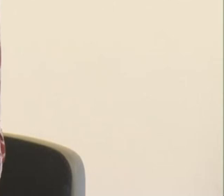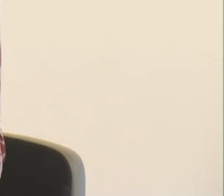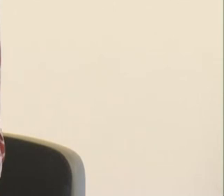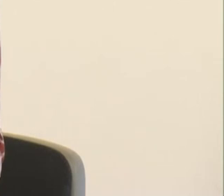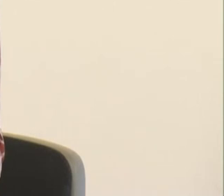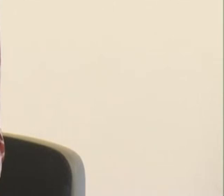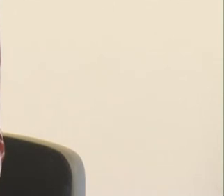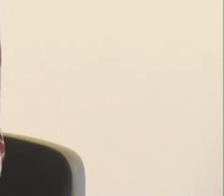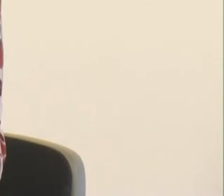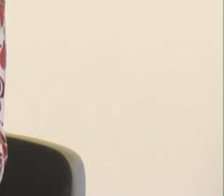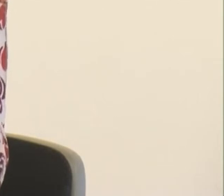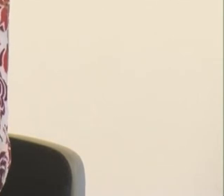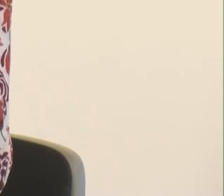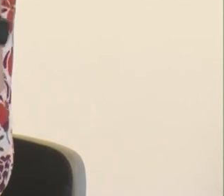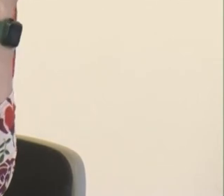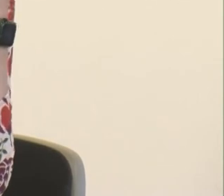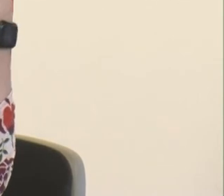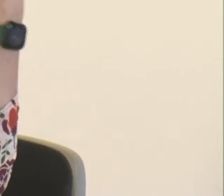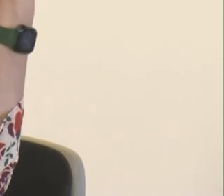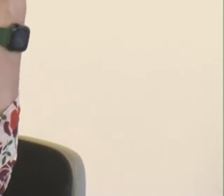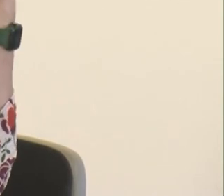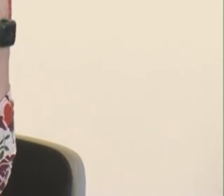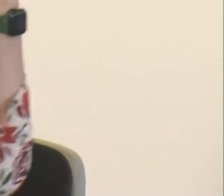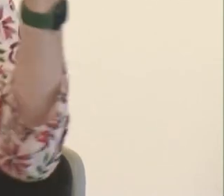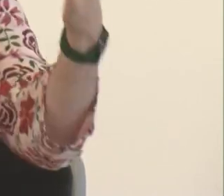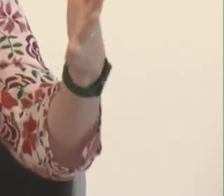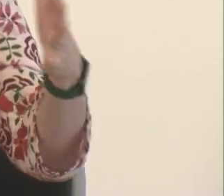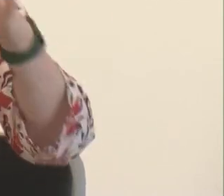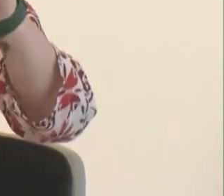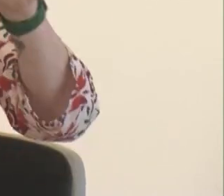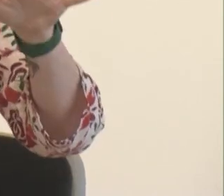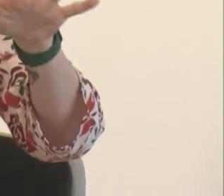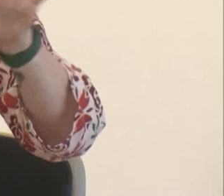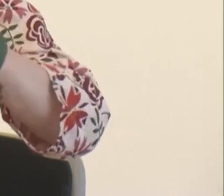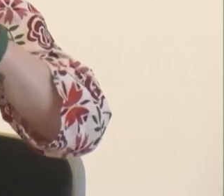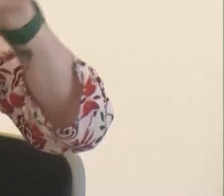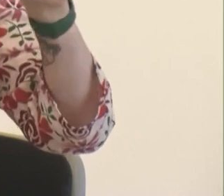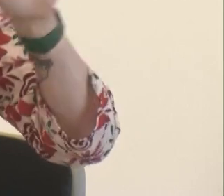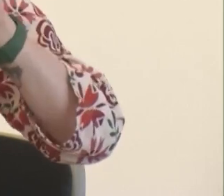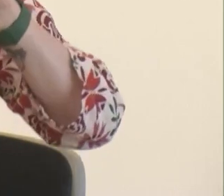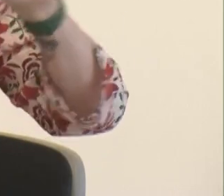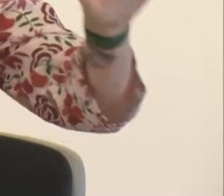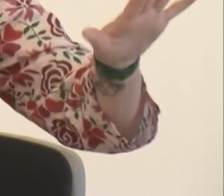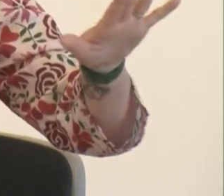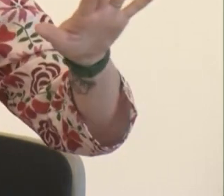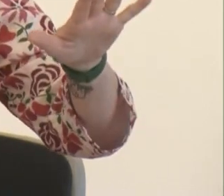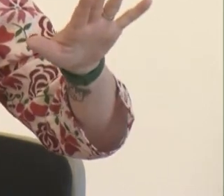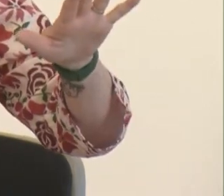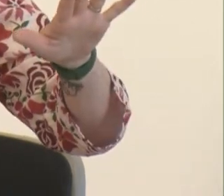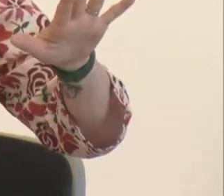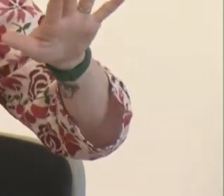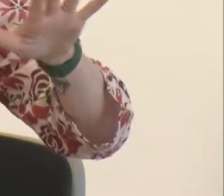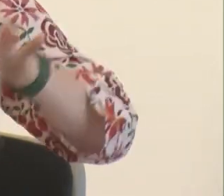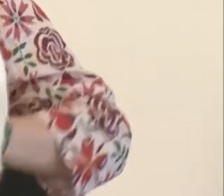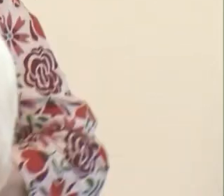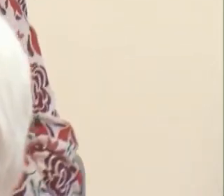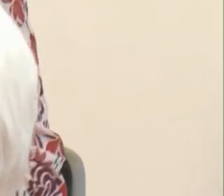with and sing with and worship with. If we can't do that for